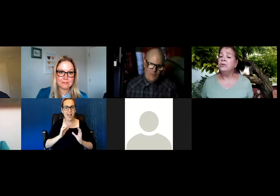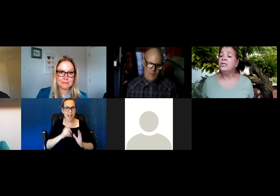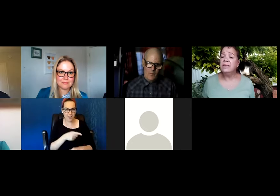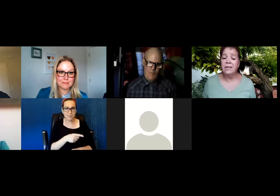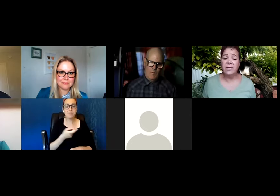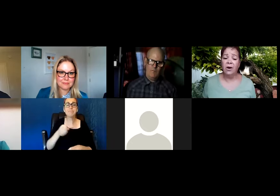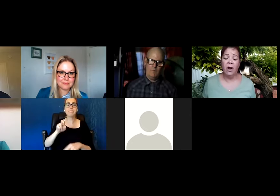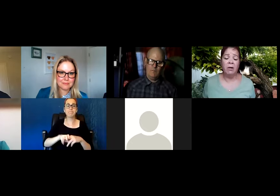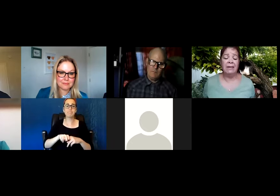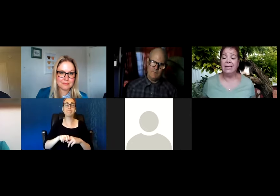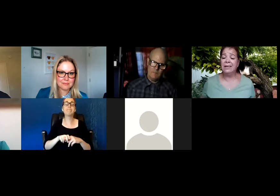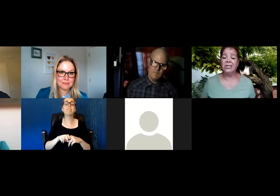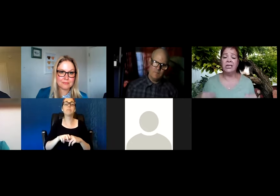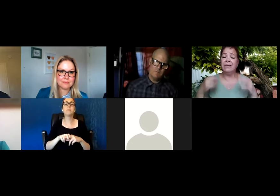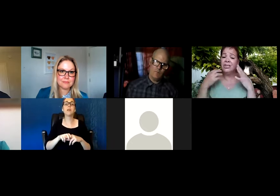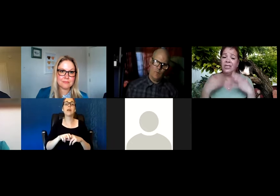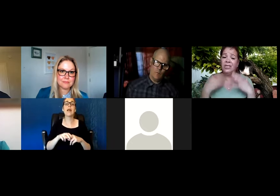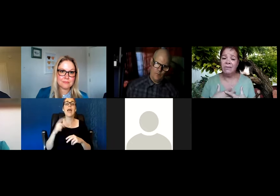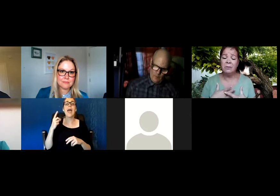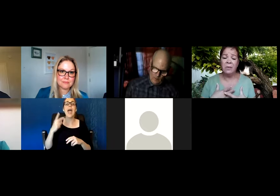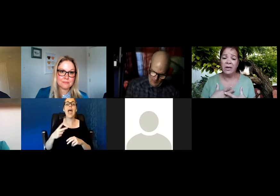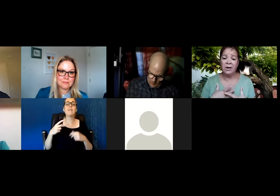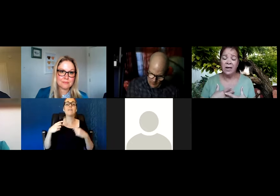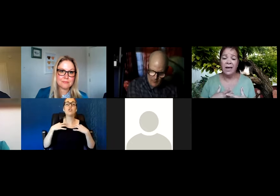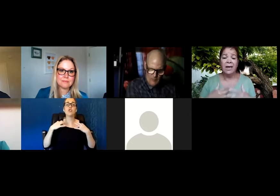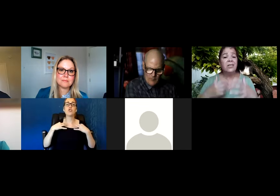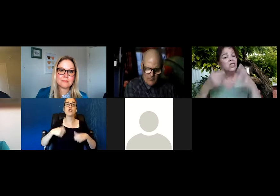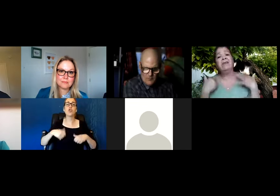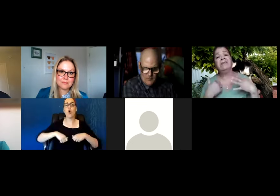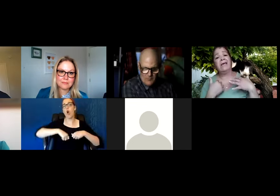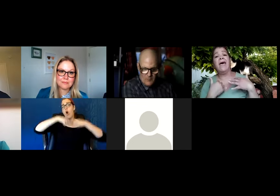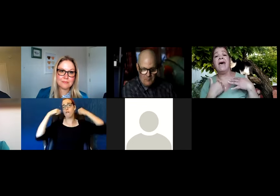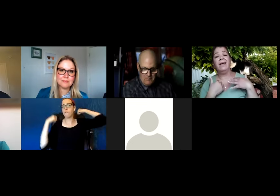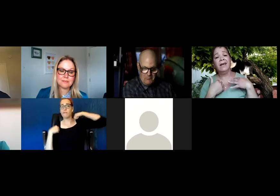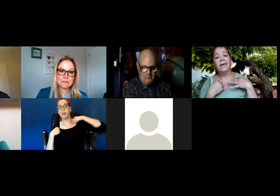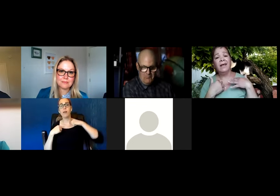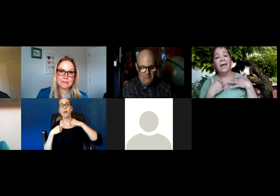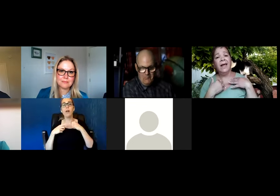He was just sitting there calmly, letting Jared shave his beard and shave his head.